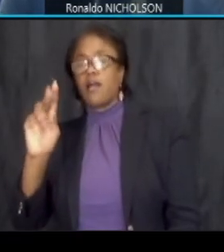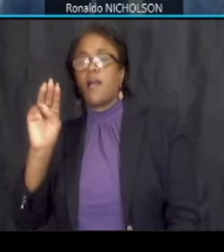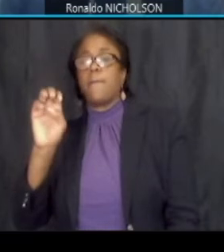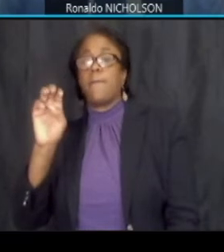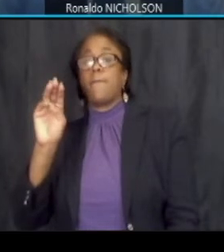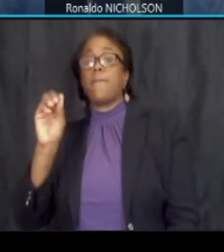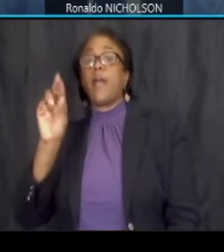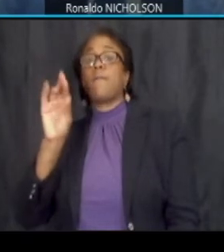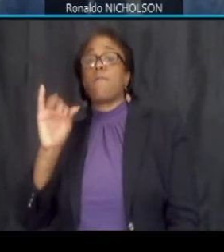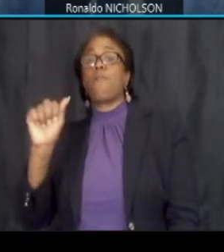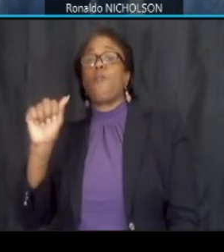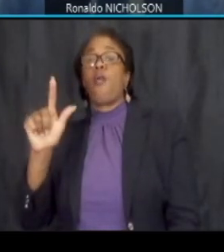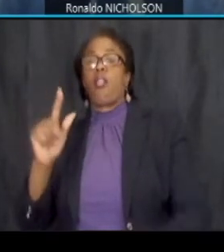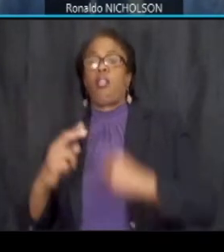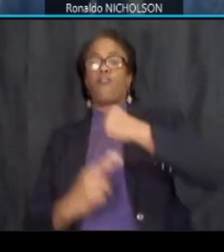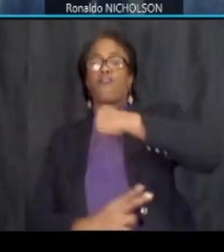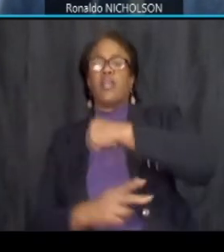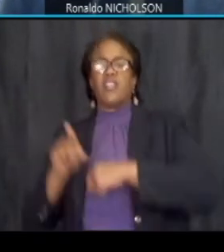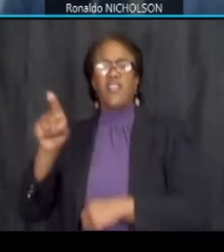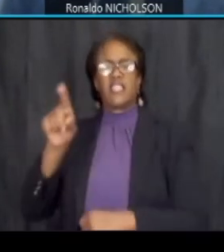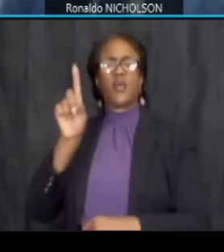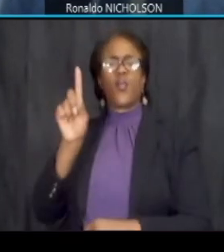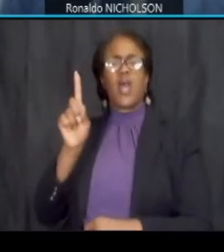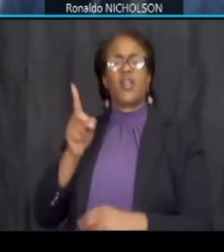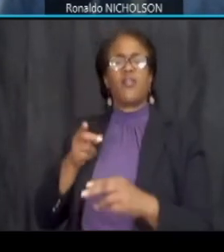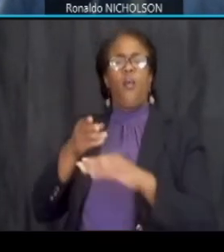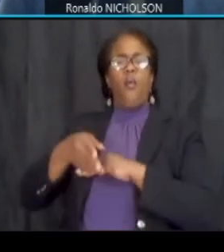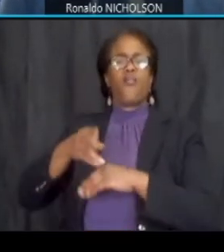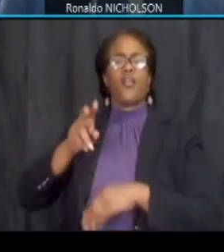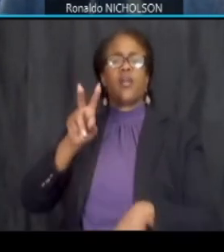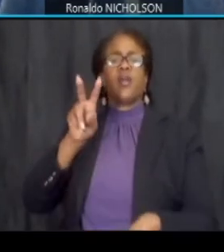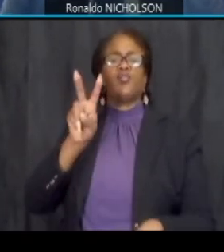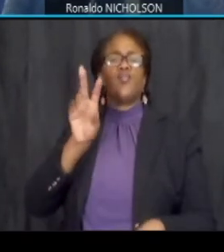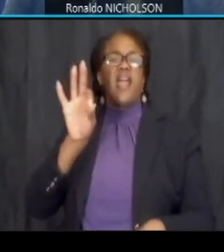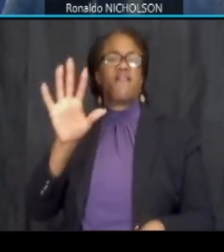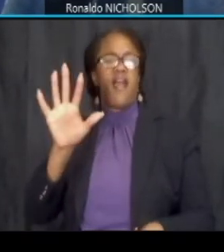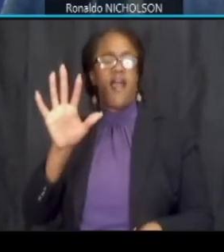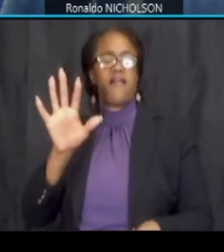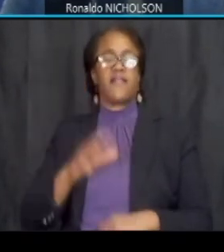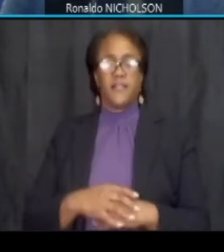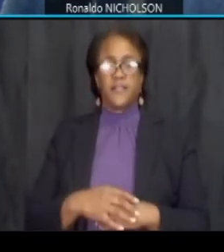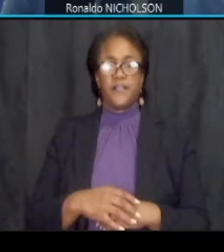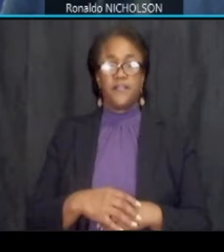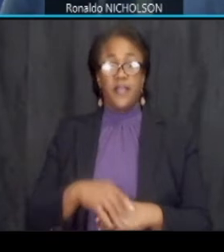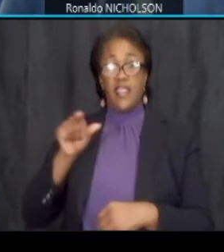dc 295 and csx railroad at this location we will have a